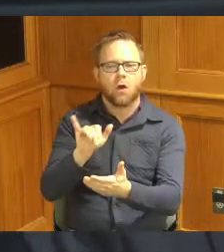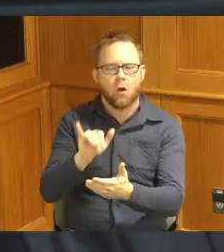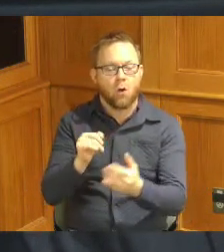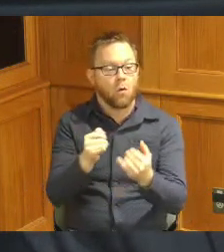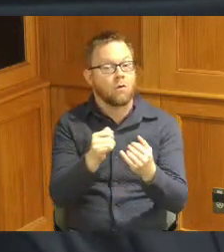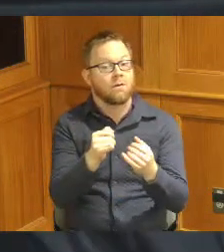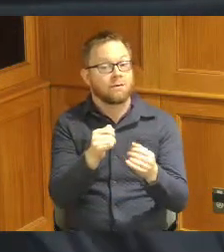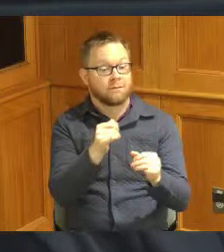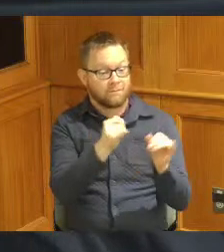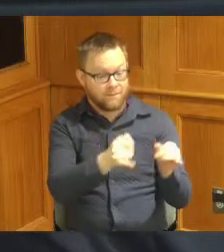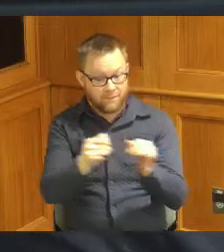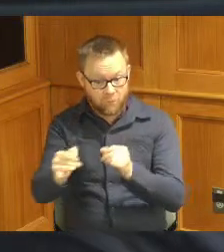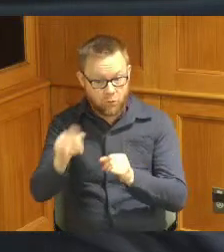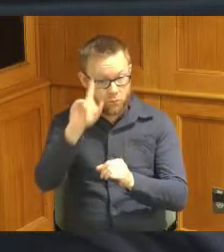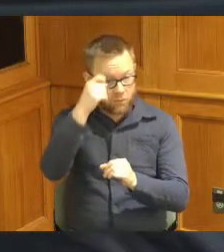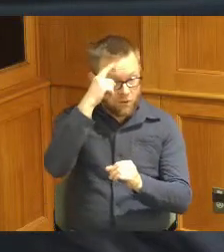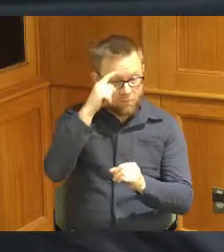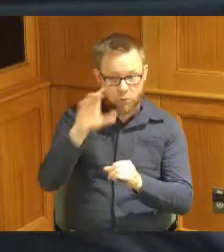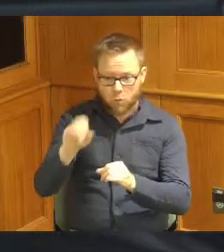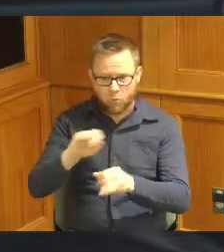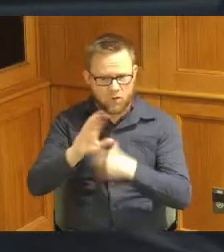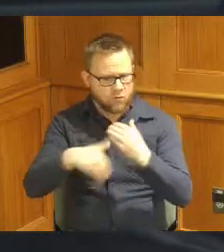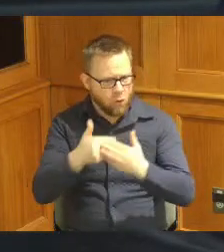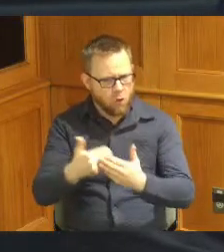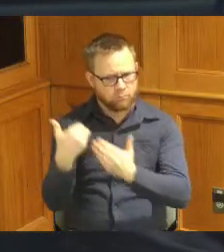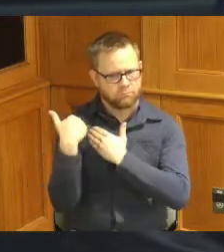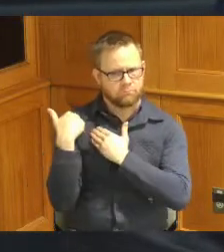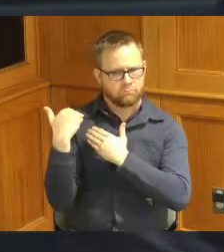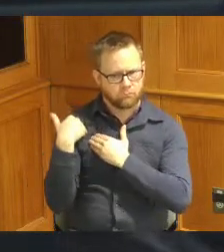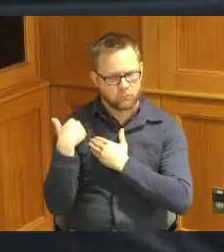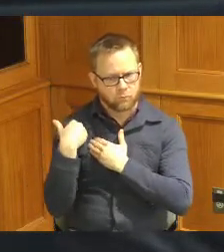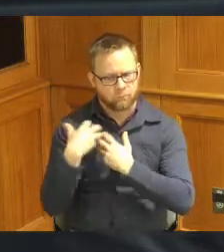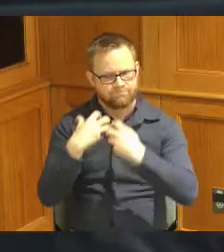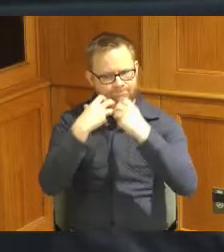and corporations have a responsibility to preserve and protect our environment